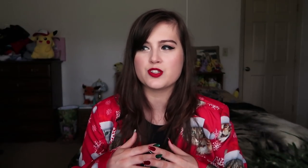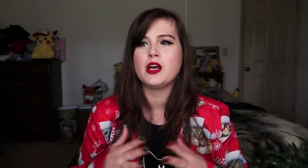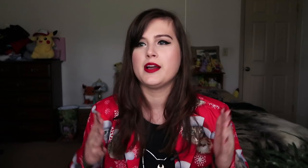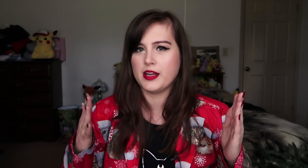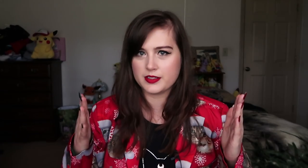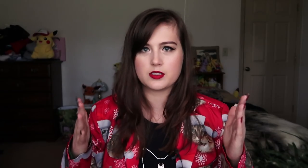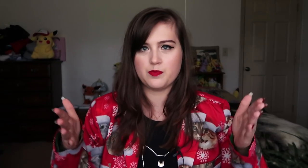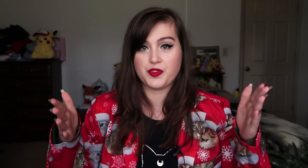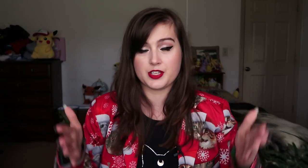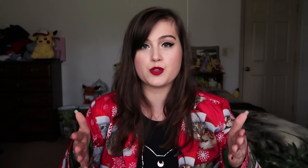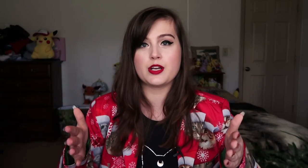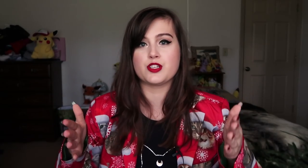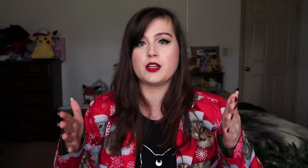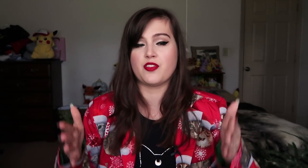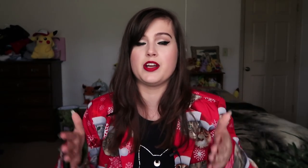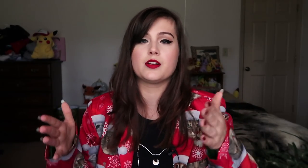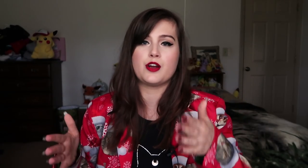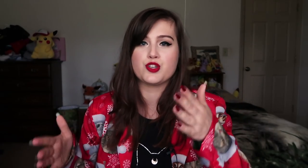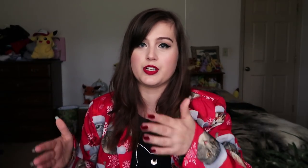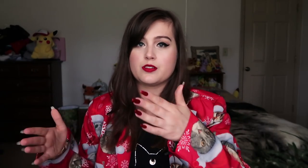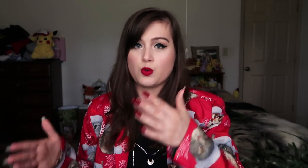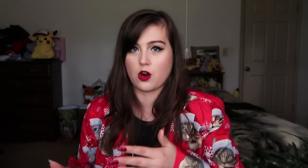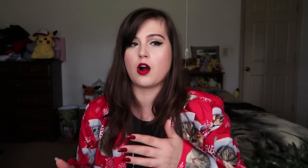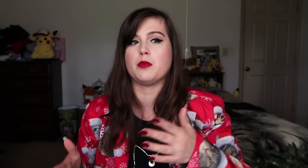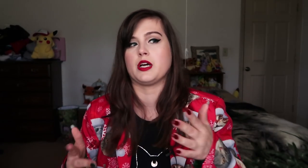which is a situation, a thing that she needs to work on, because,